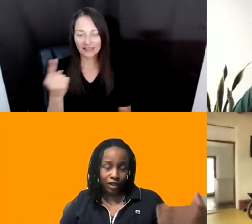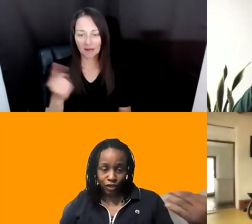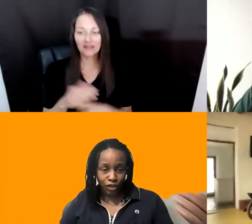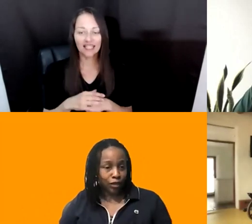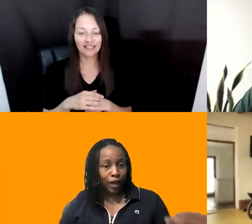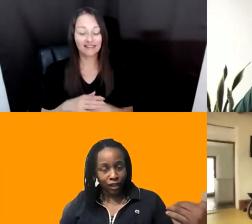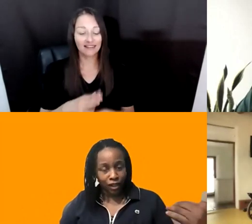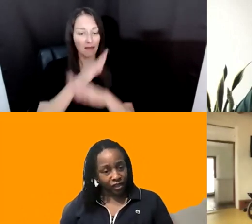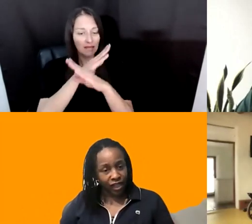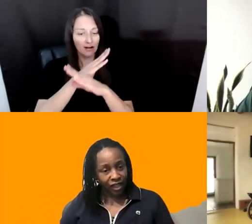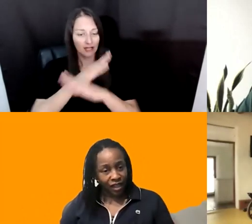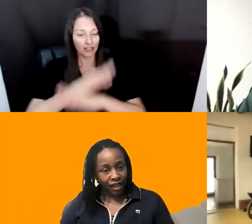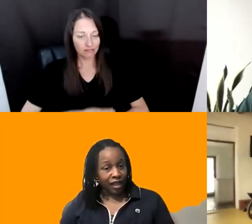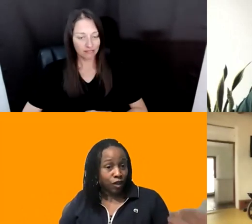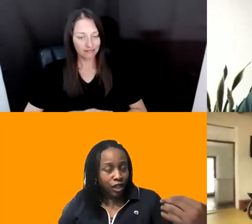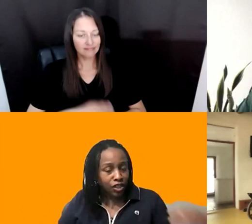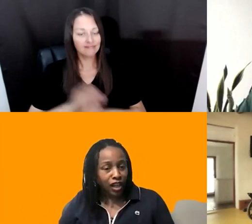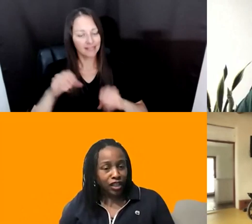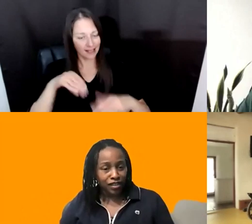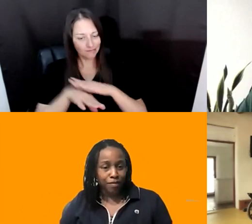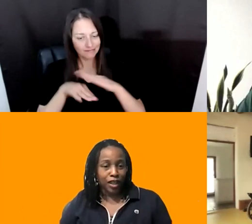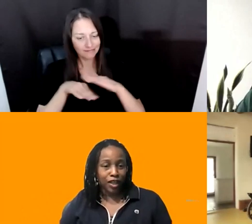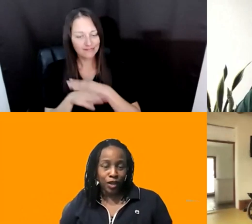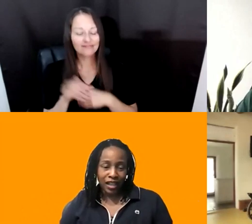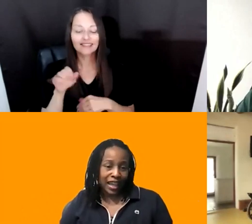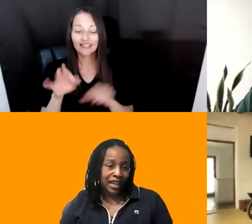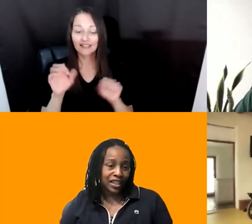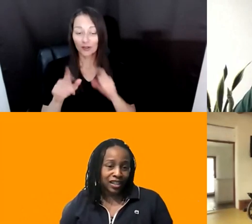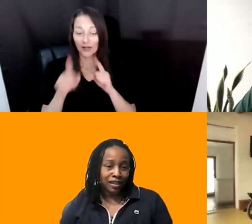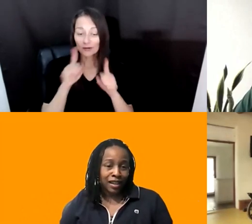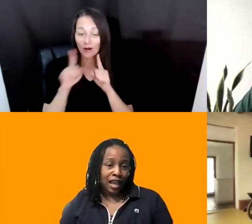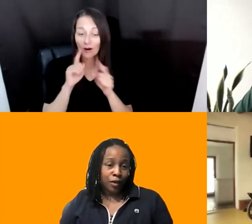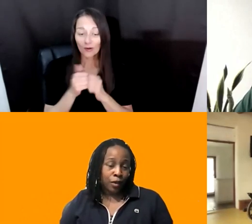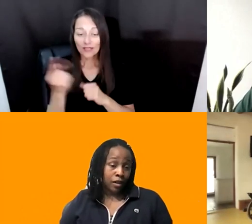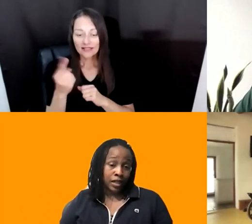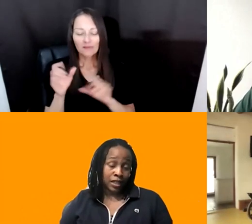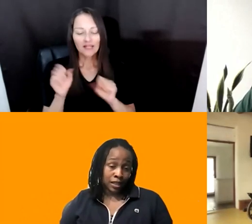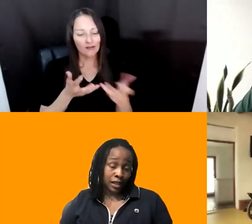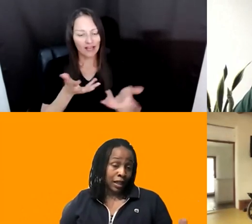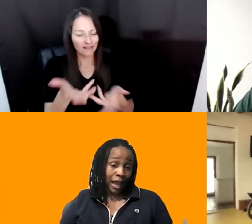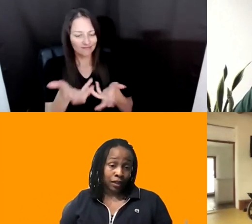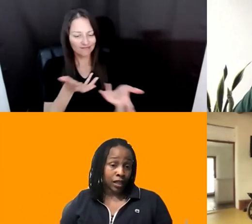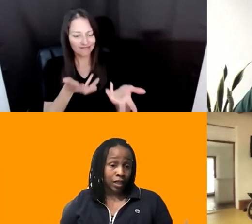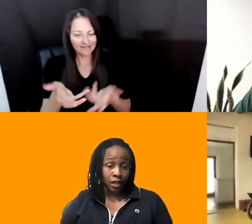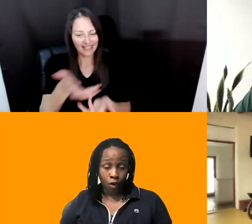TO ENTRY. AND IF YOU CAN TALK TO SOMETHING YOU CAN ENGAGE IT. AND WHETHER IT'S IN A GALLERY OR